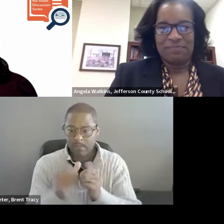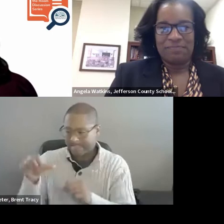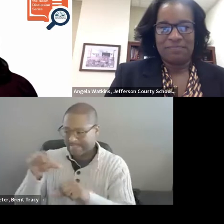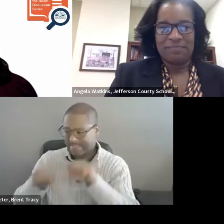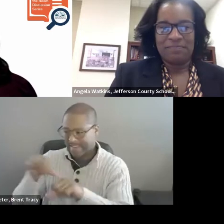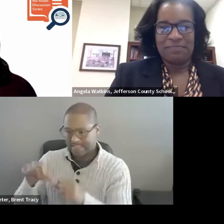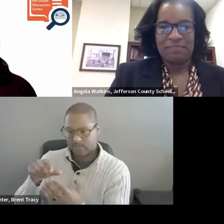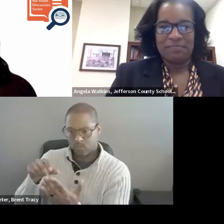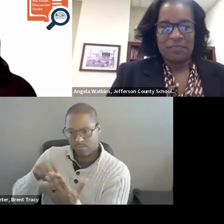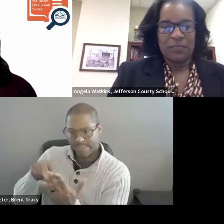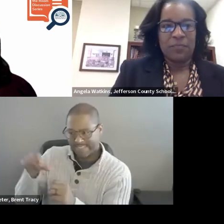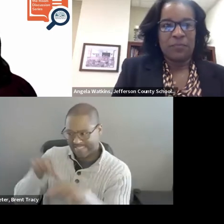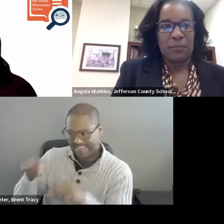Dr. Booker, I want to come back to you for a minute.